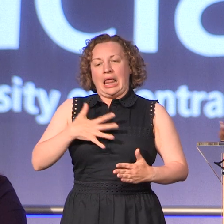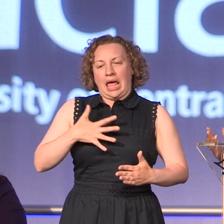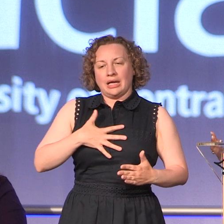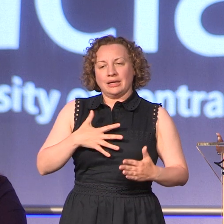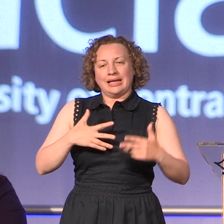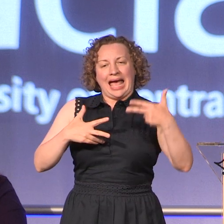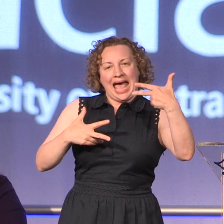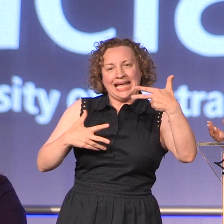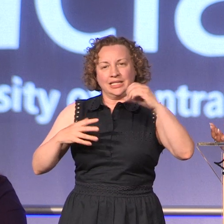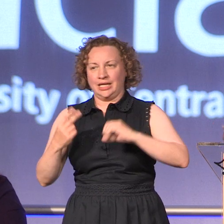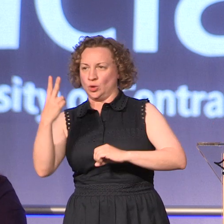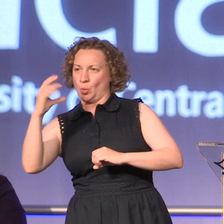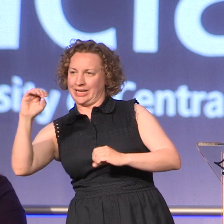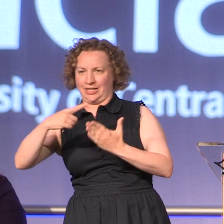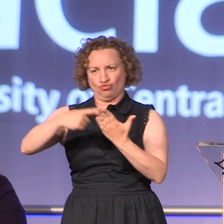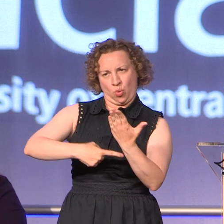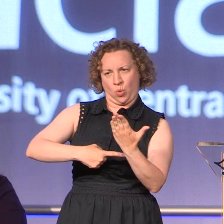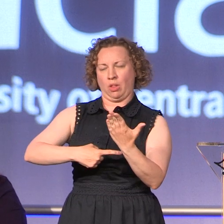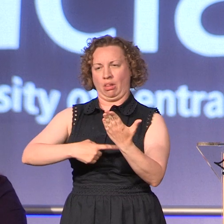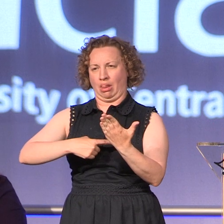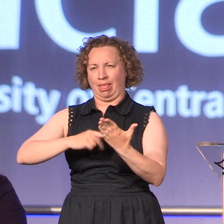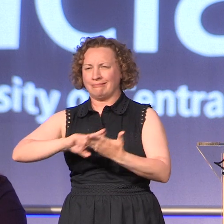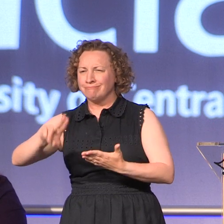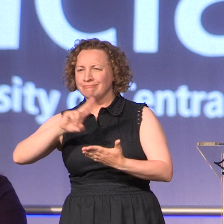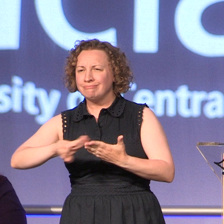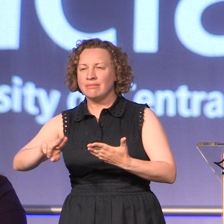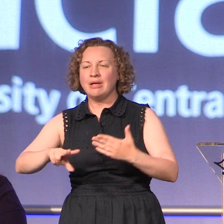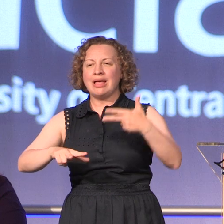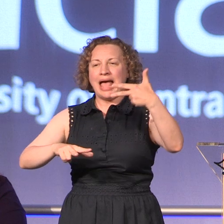naturally and I think many of you will know what that is. Where 80% of the time